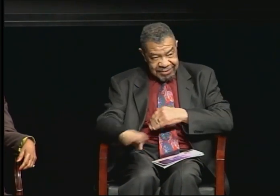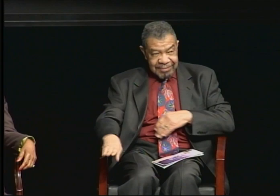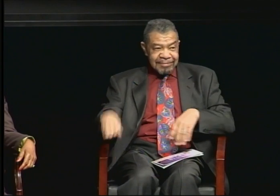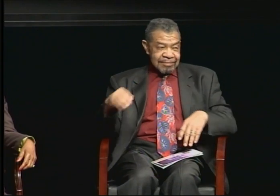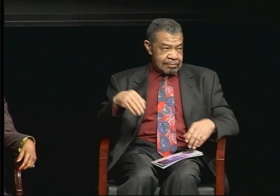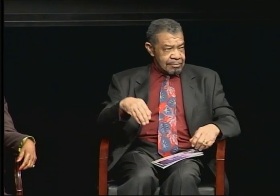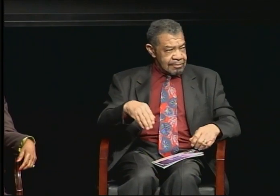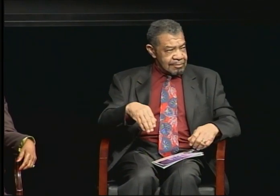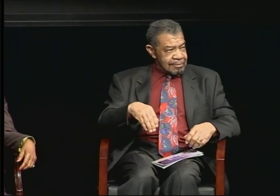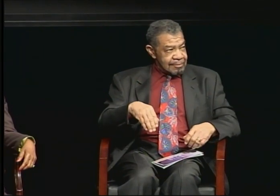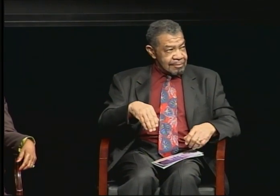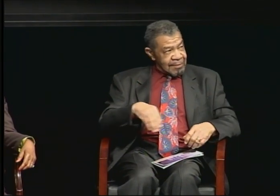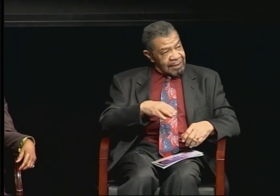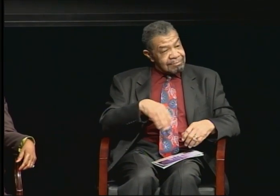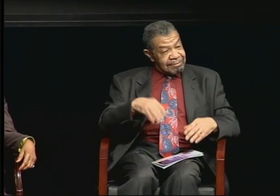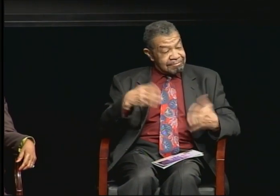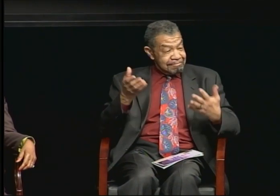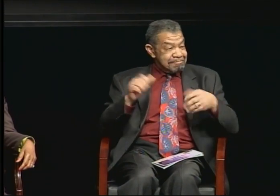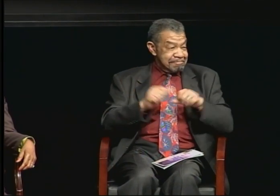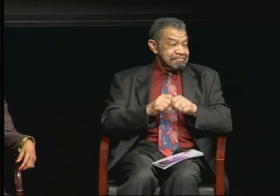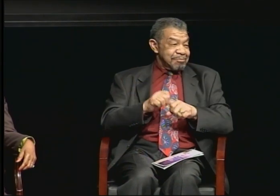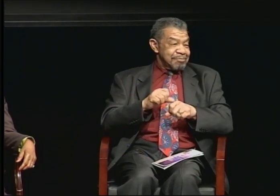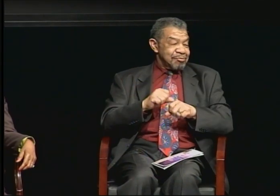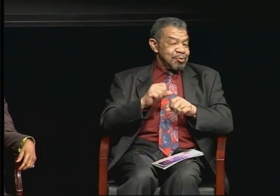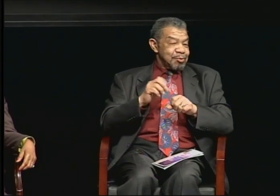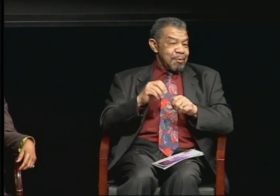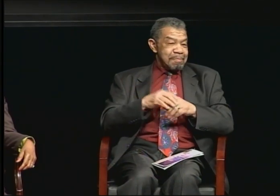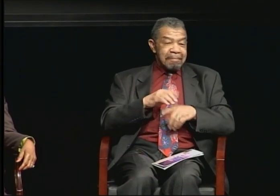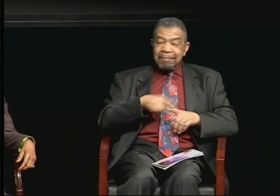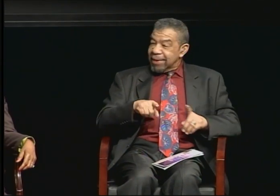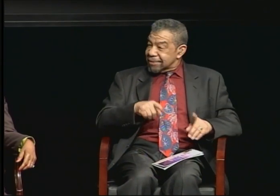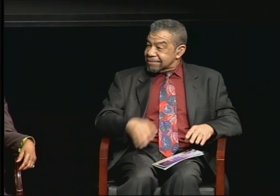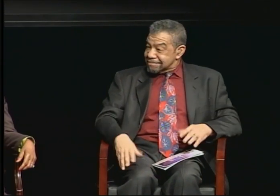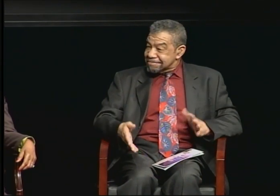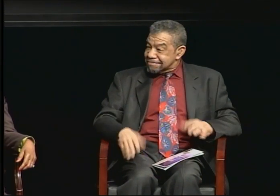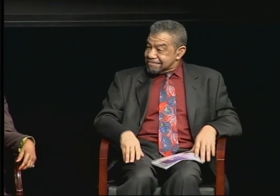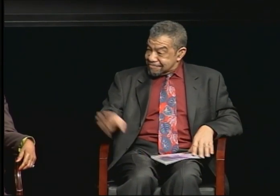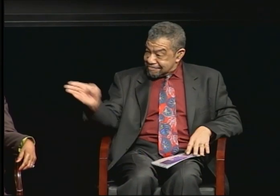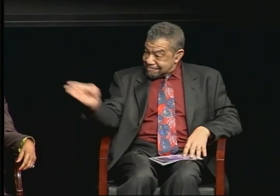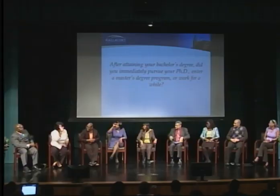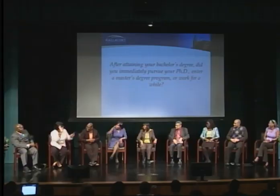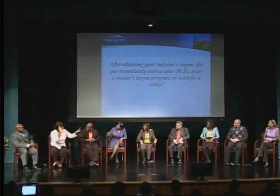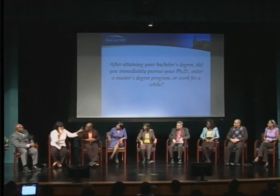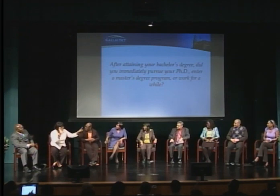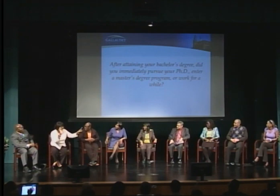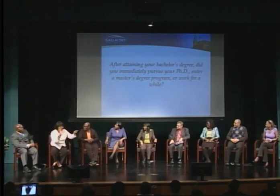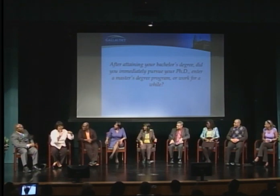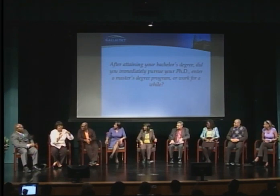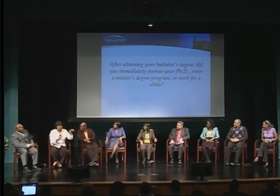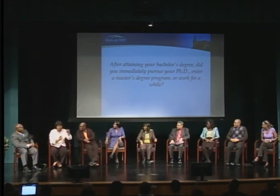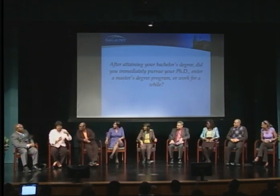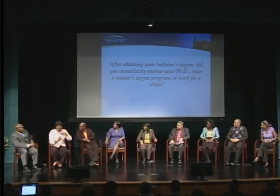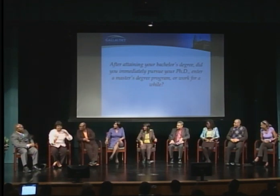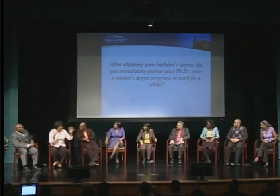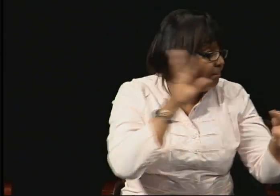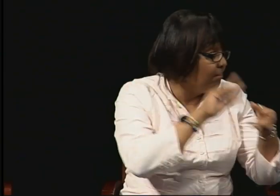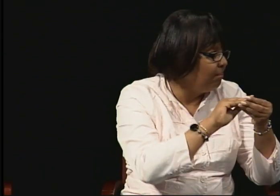And that's what happened for me. And if I could add, it took me a total of 14 years to complete my PhD.